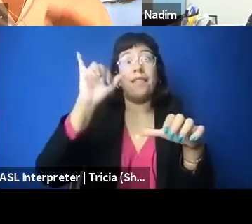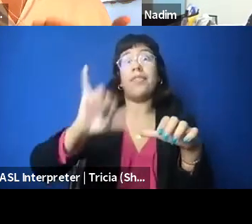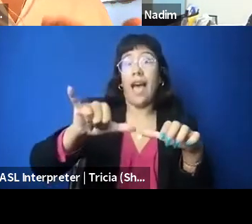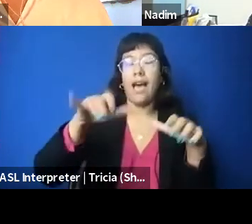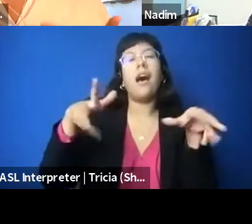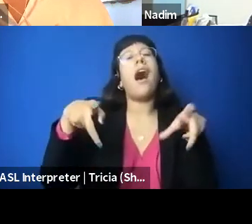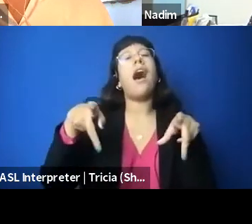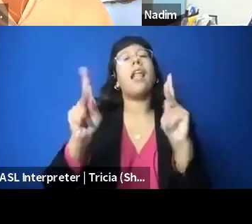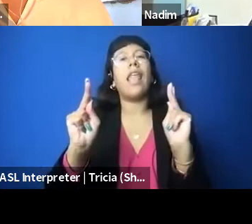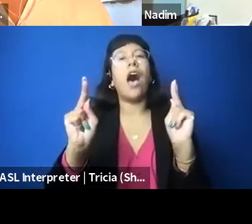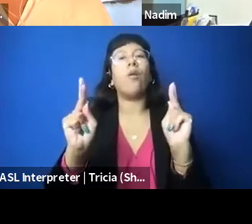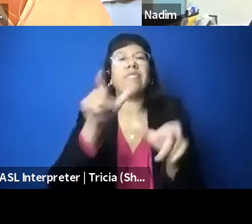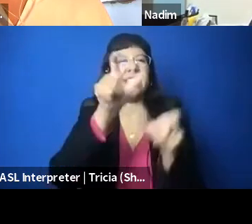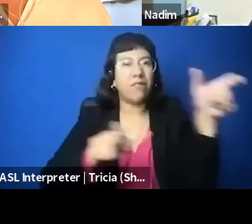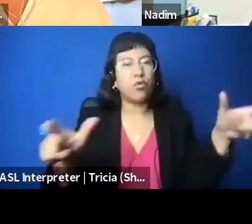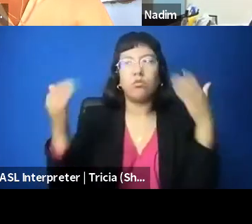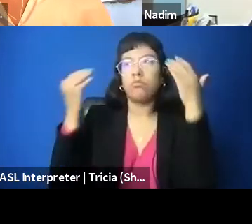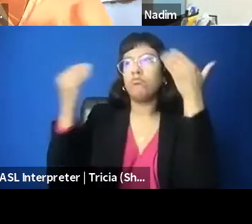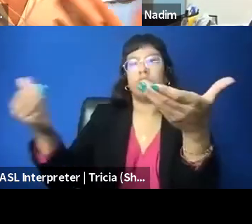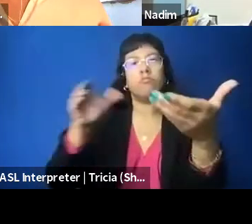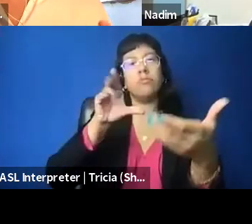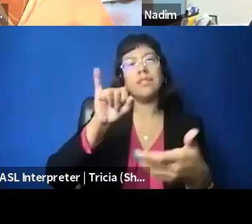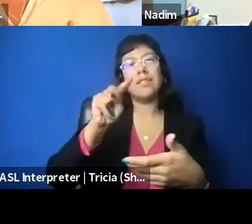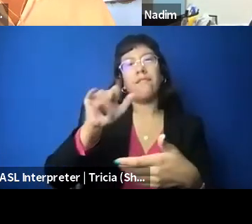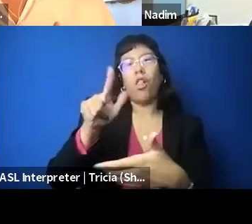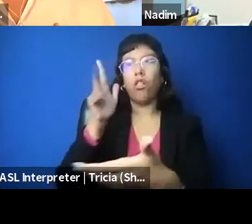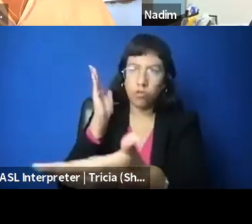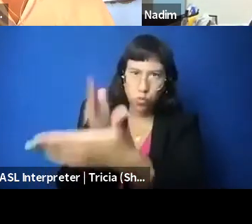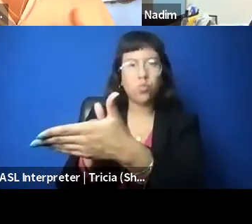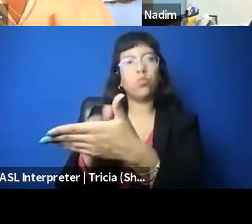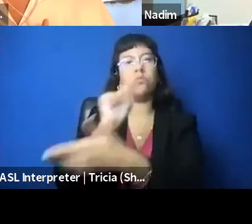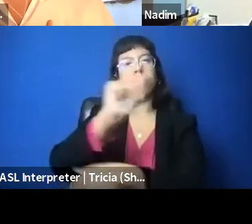against, among other folks who are, who the plaintiffs